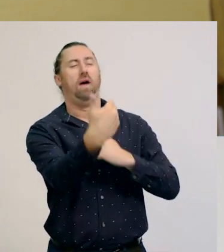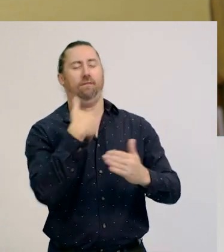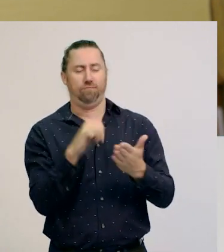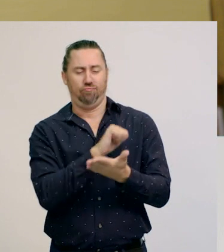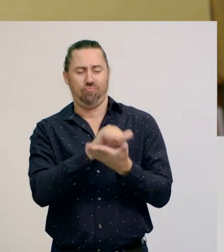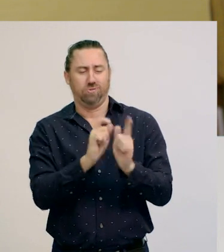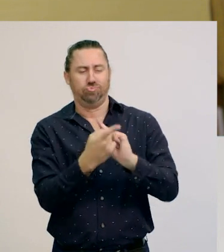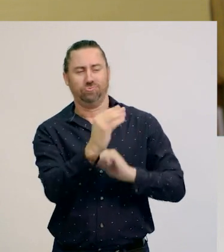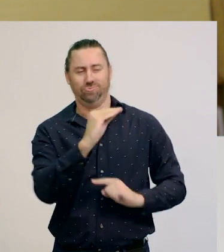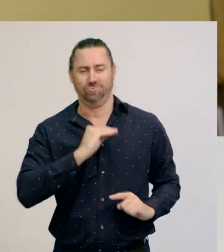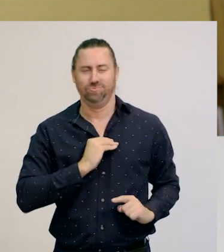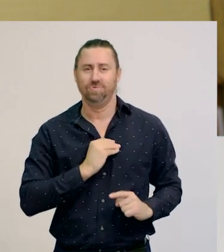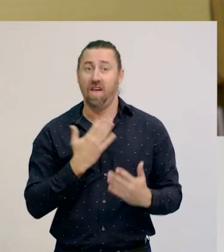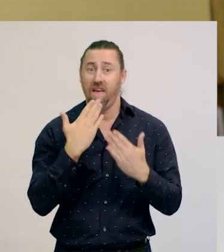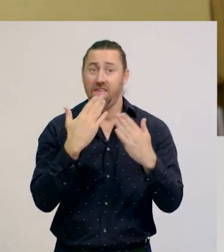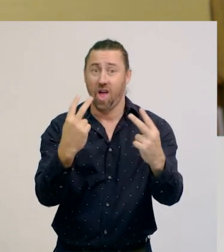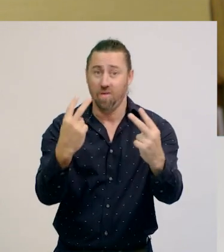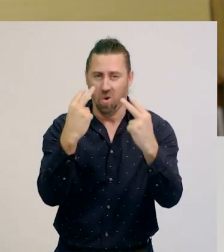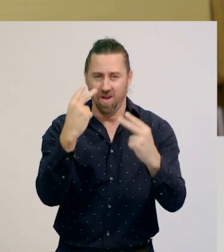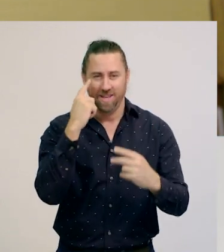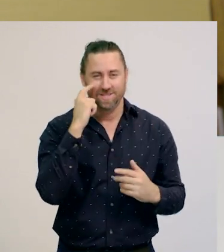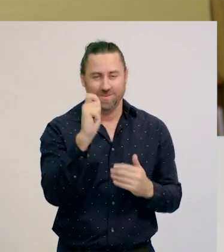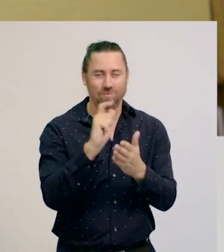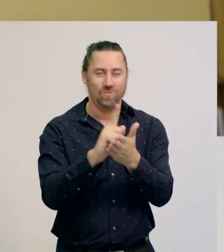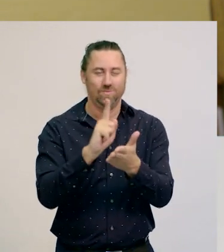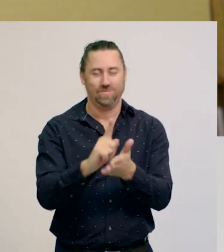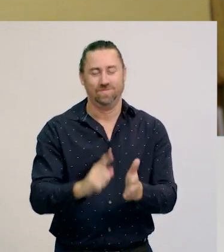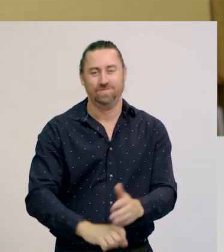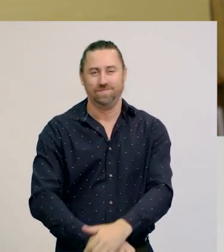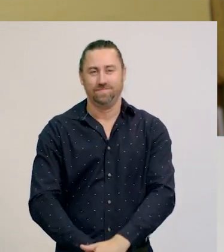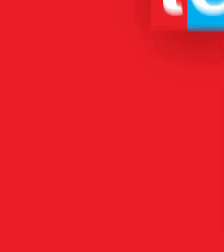Thanks for joining me today, and we’ll see you again soon.